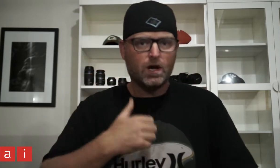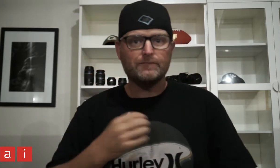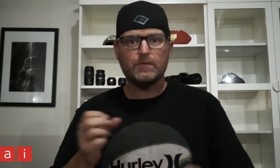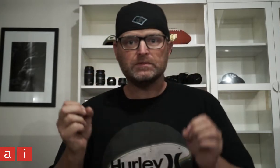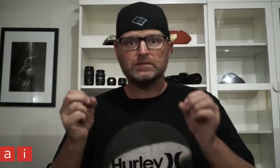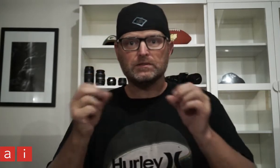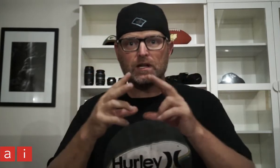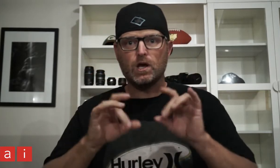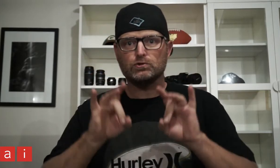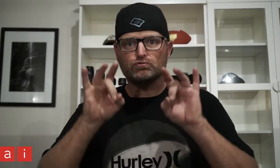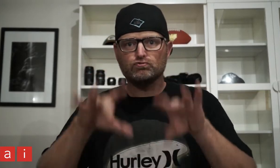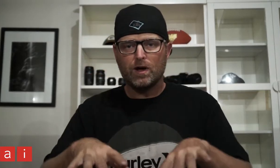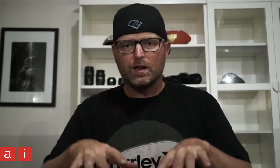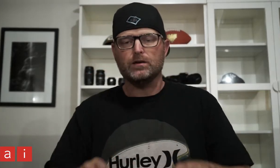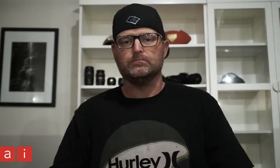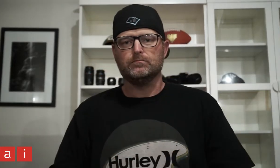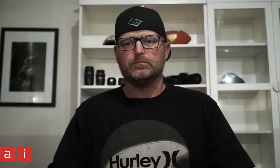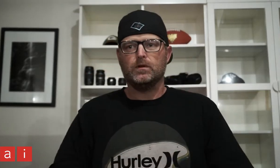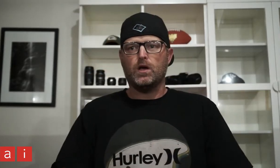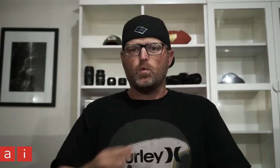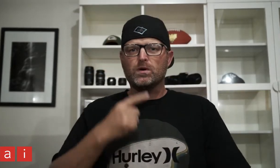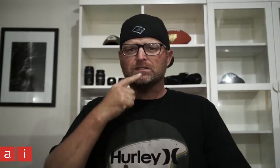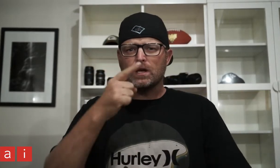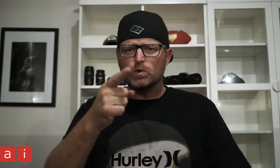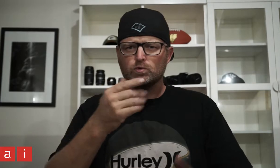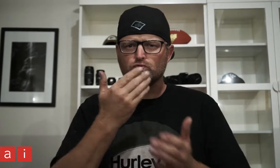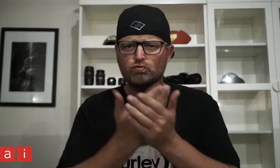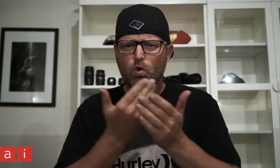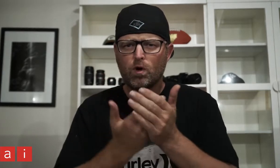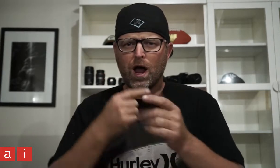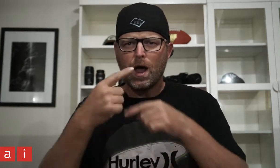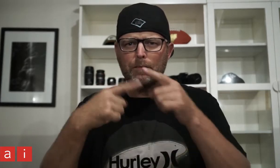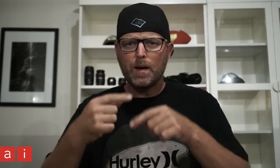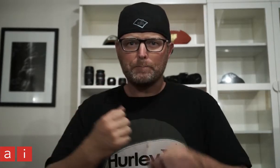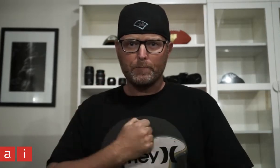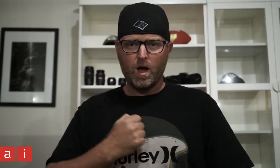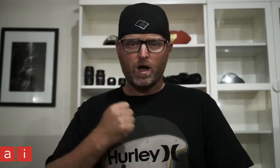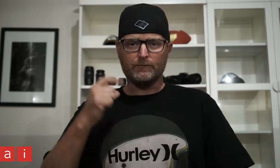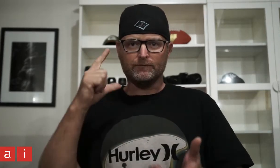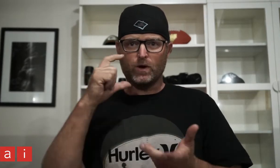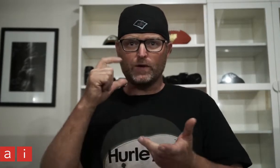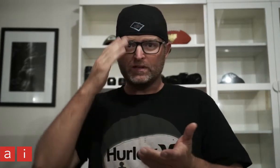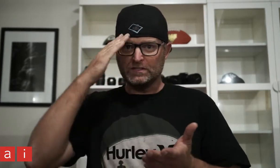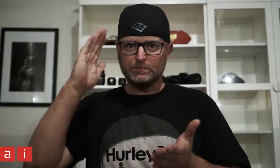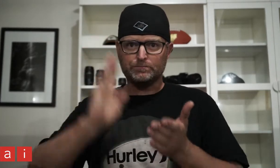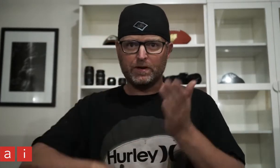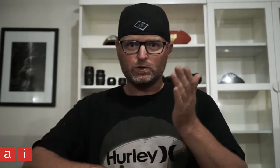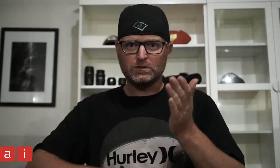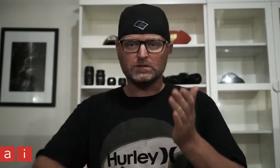I'm from Sydney, Australia. I want to tell you about my experiences with photography.